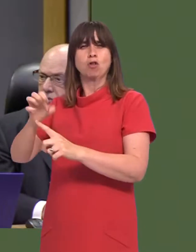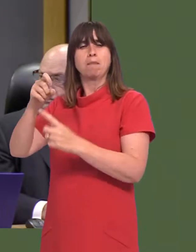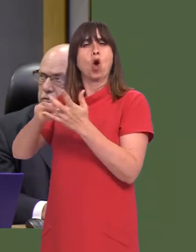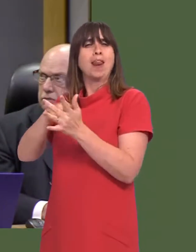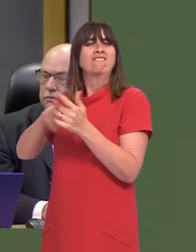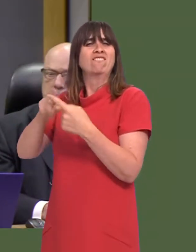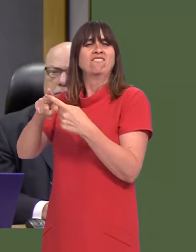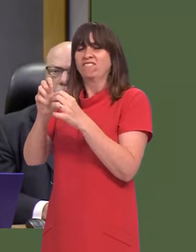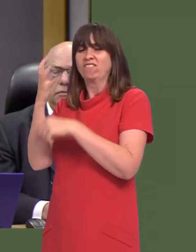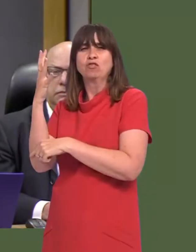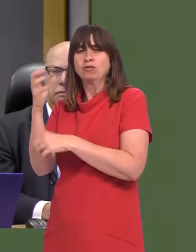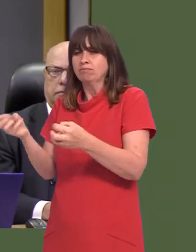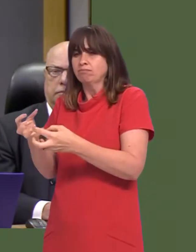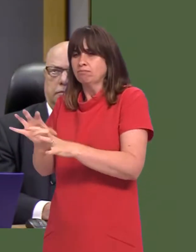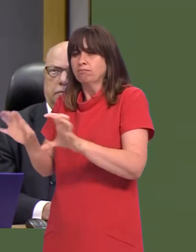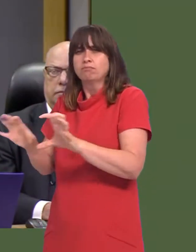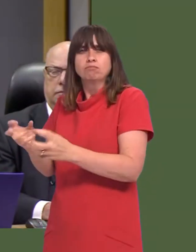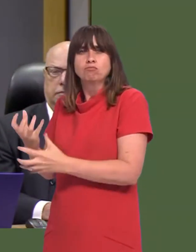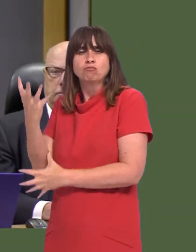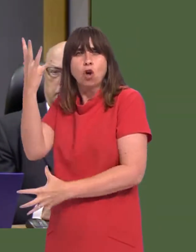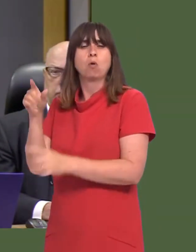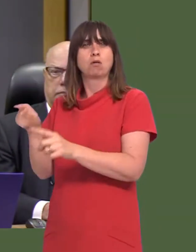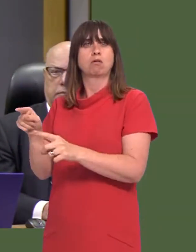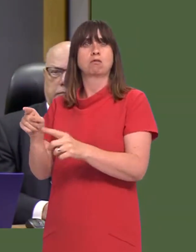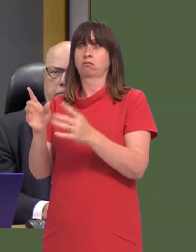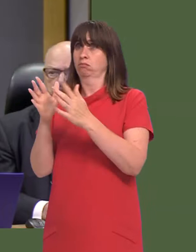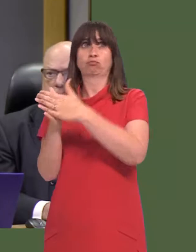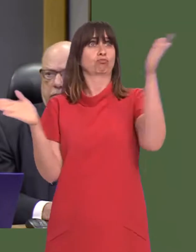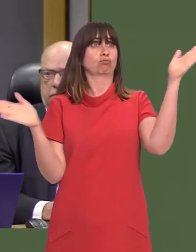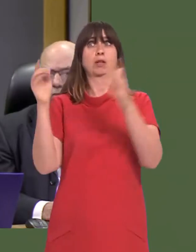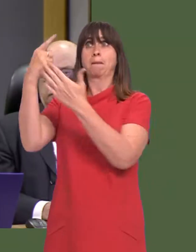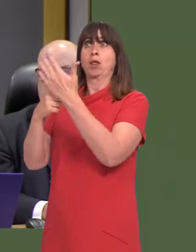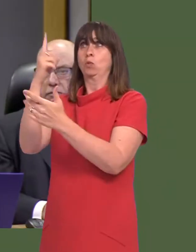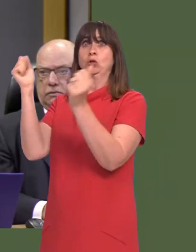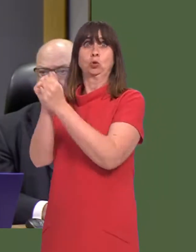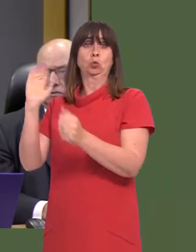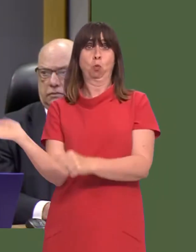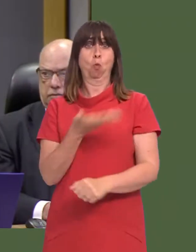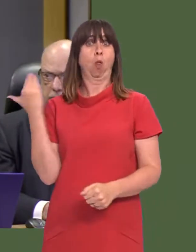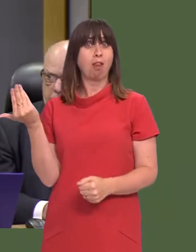working with the UK environment Secretary, and others, including the Farmers Union of